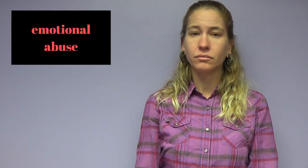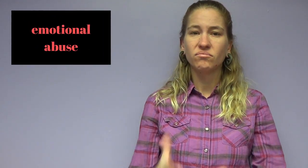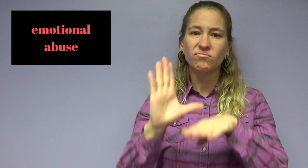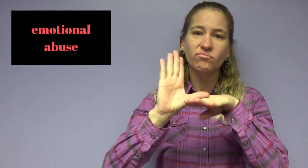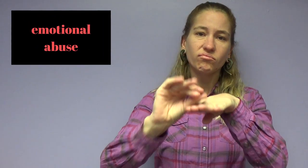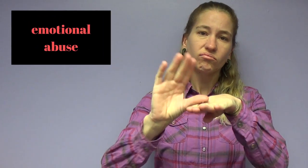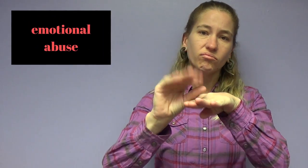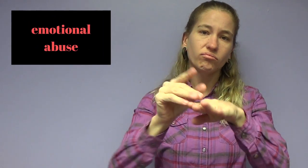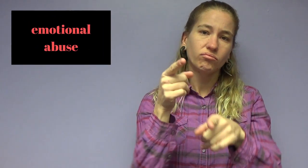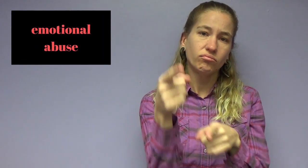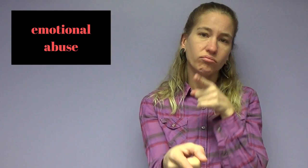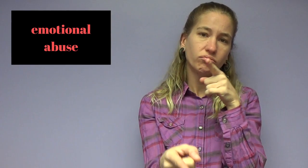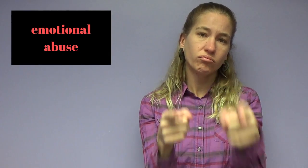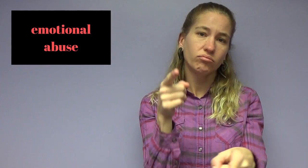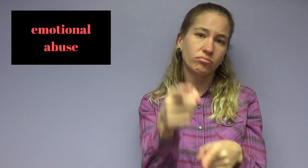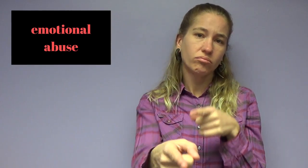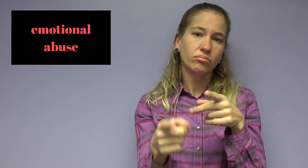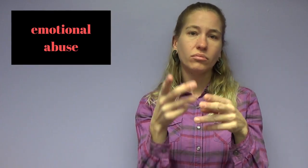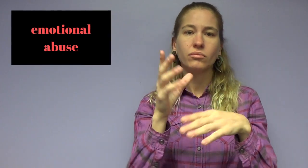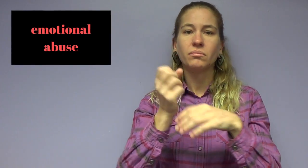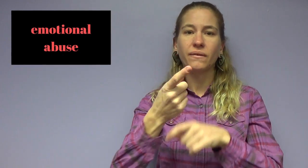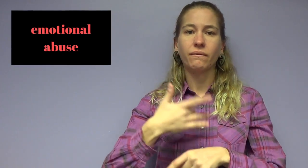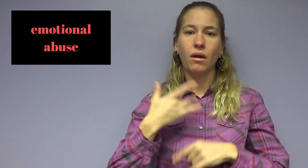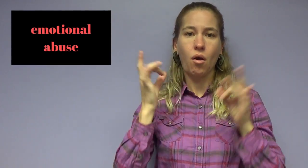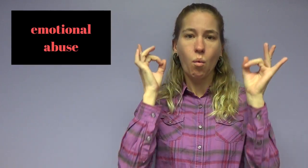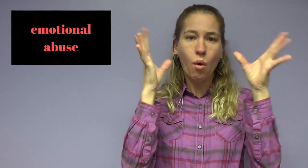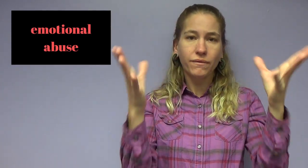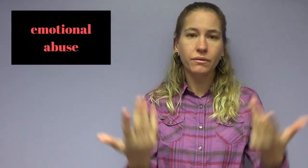Your partner belittles and insults you to make you feel awful.